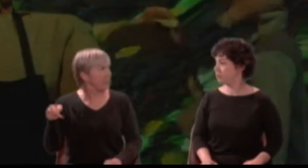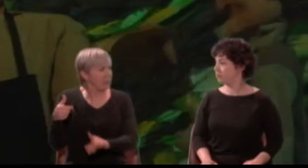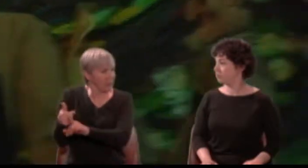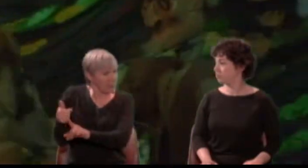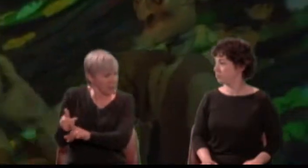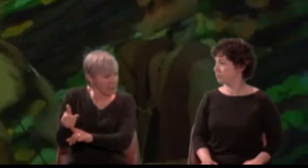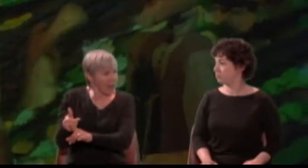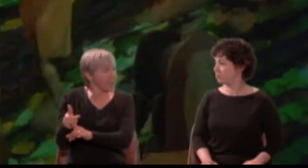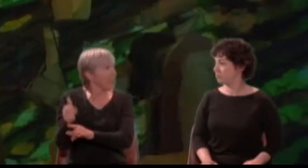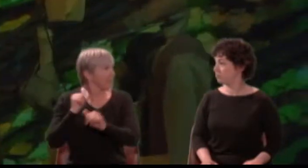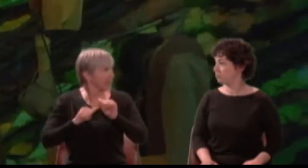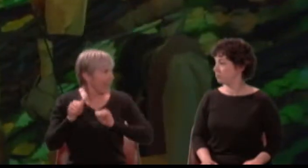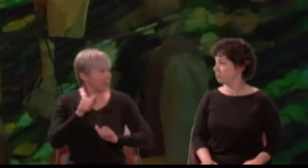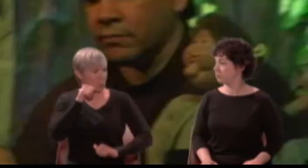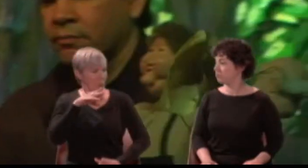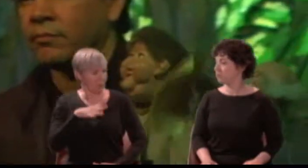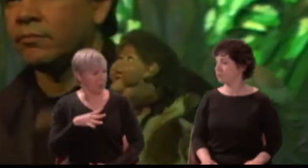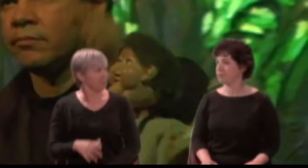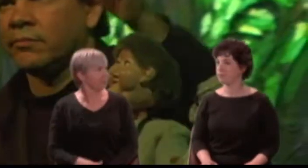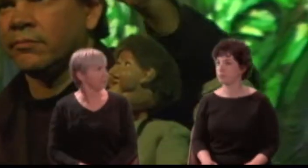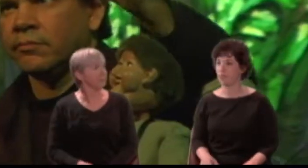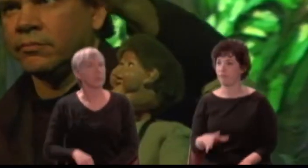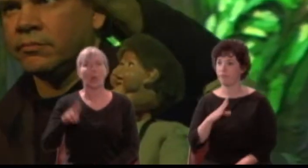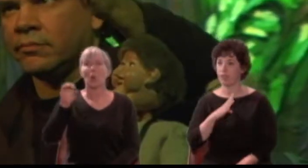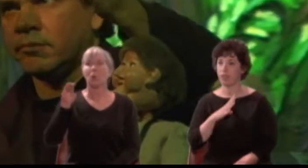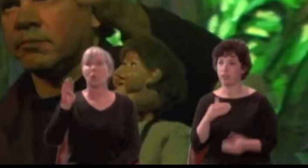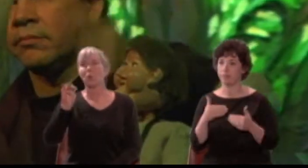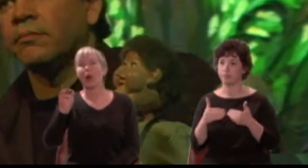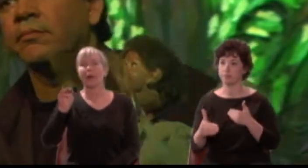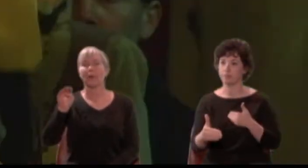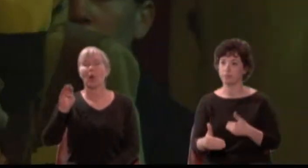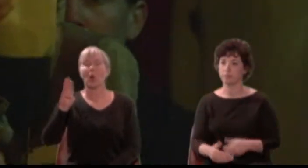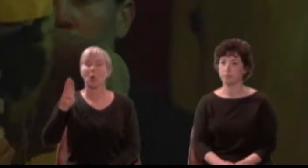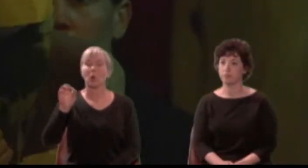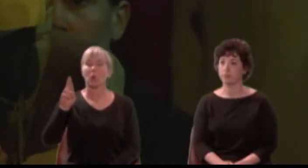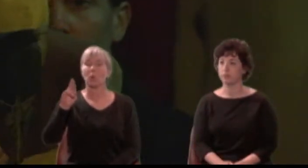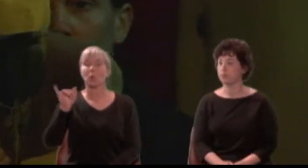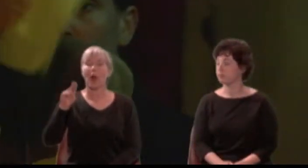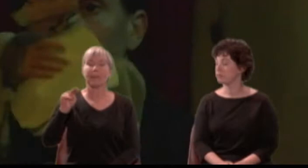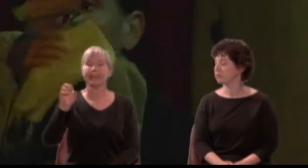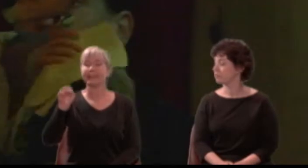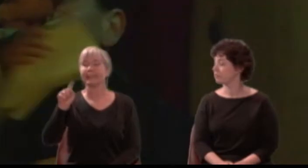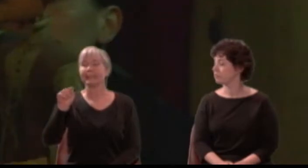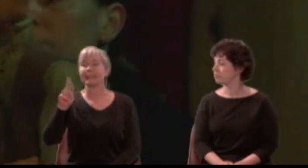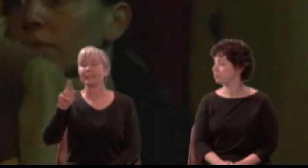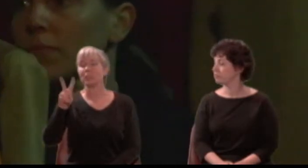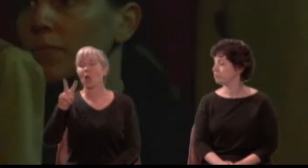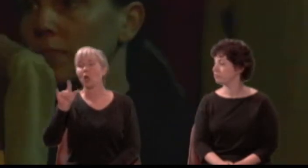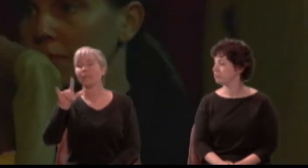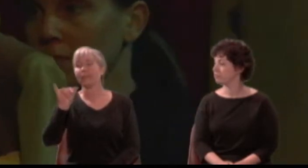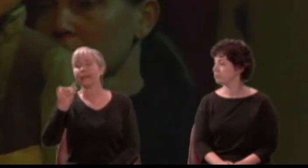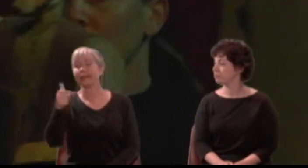Quince: Robin Starveling the tailor. Starveling: Here, Peter Quince. Quince: Robin Starveling, you must play Thisby's mother.